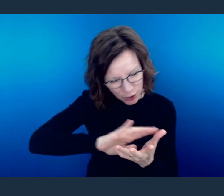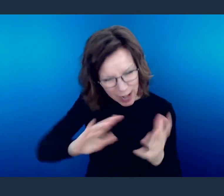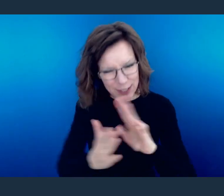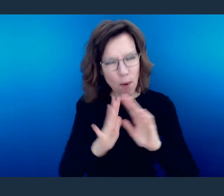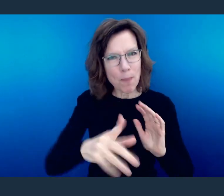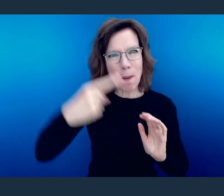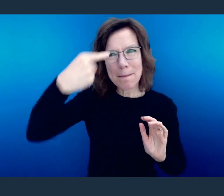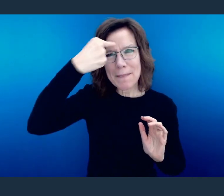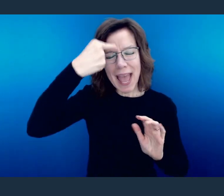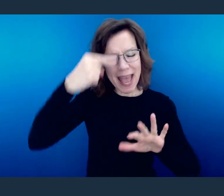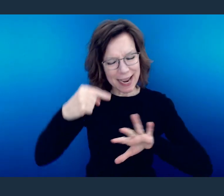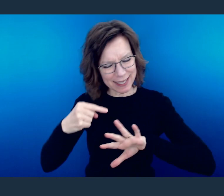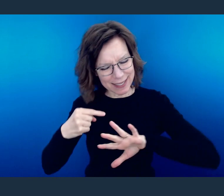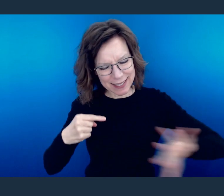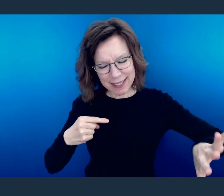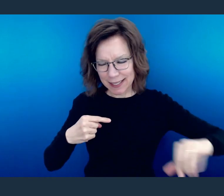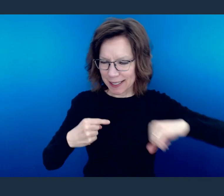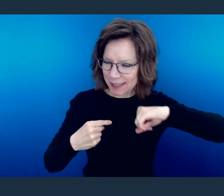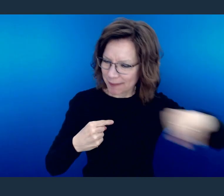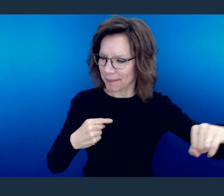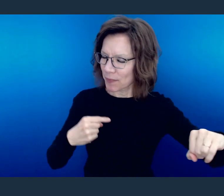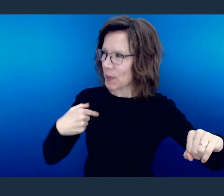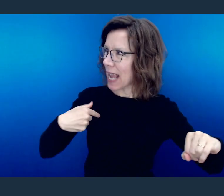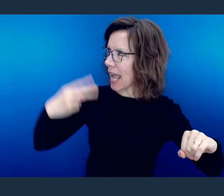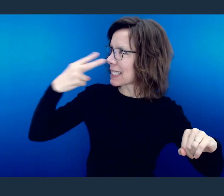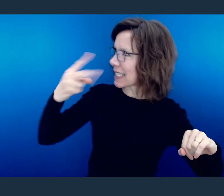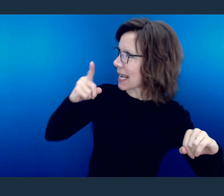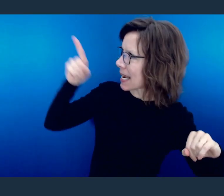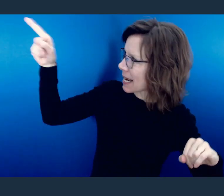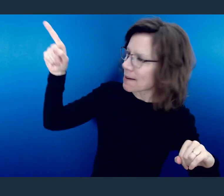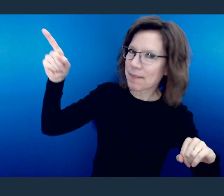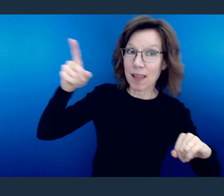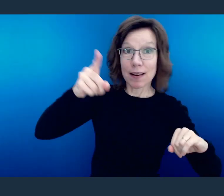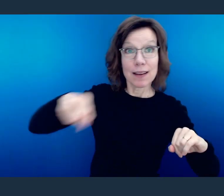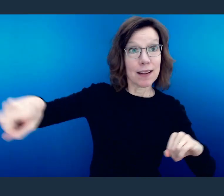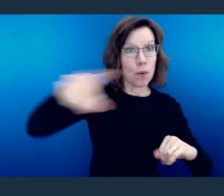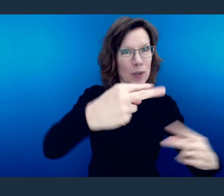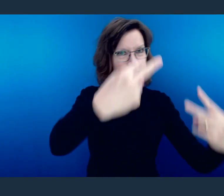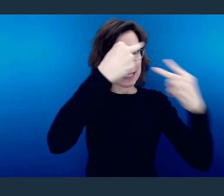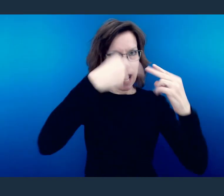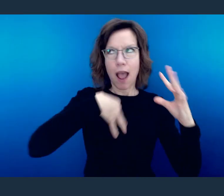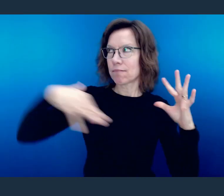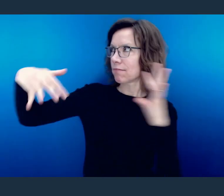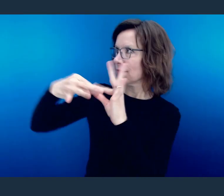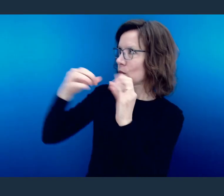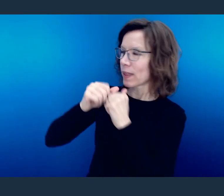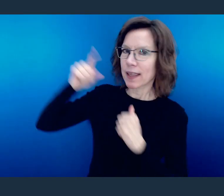Instead, transform in such a way that we can distinguish who you are. Now, how does that play in to the illustration?